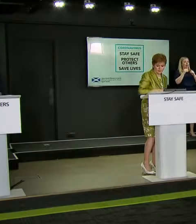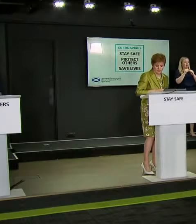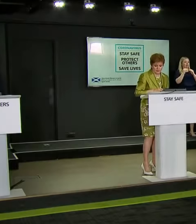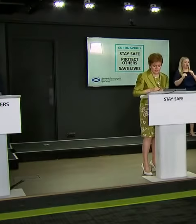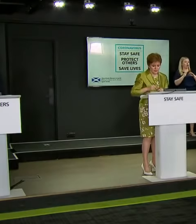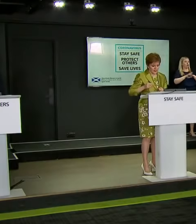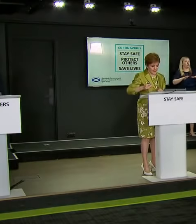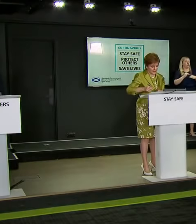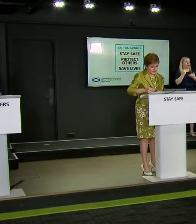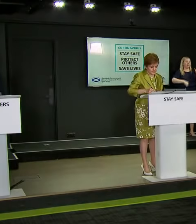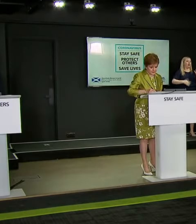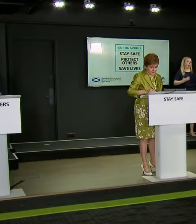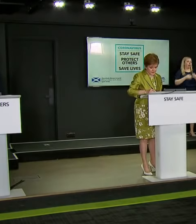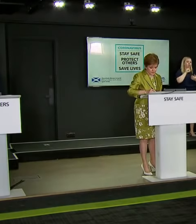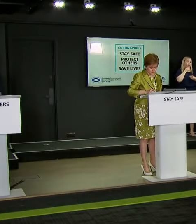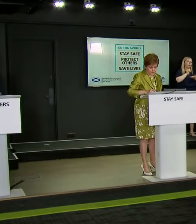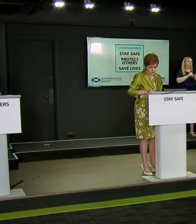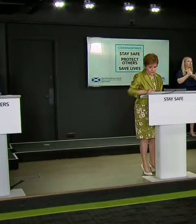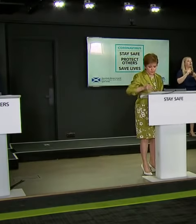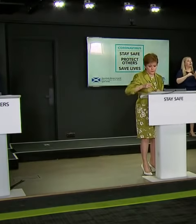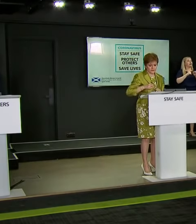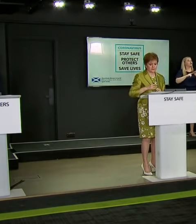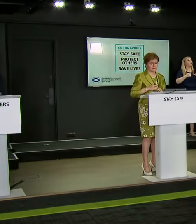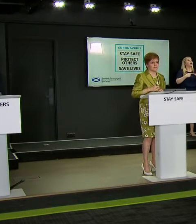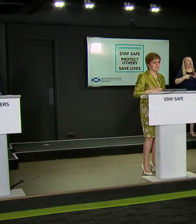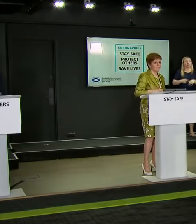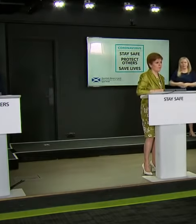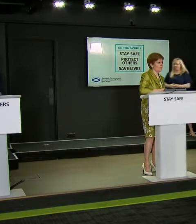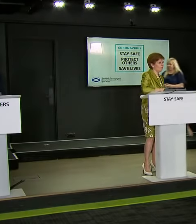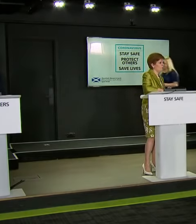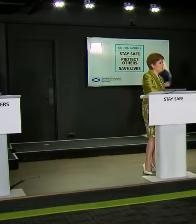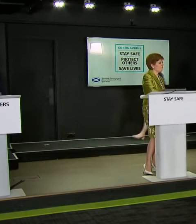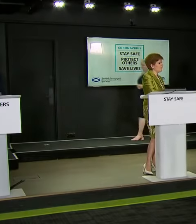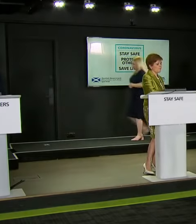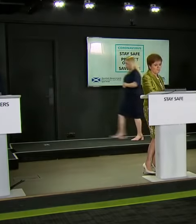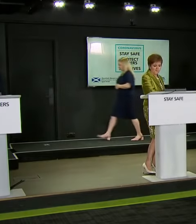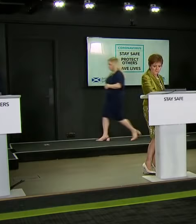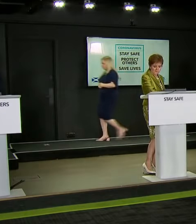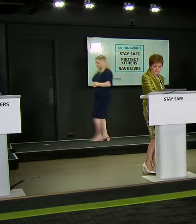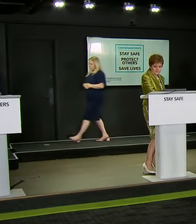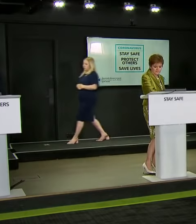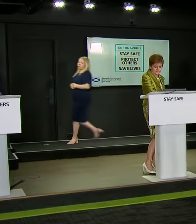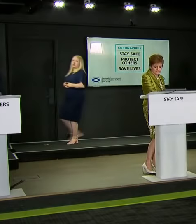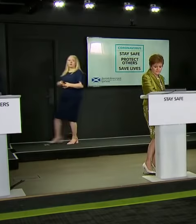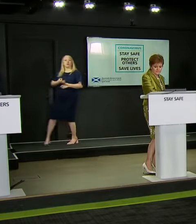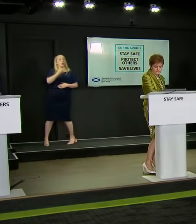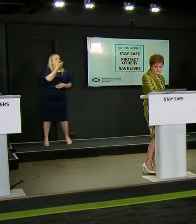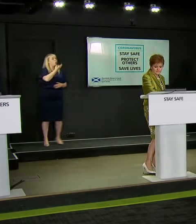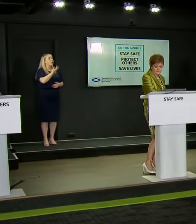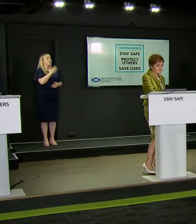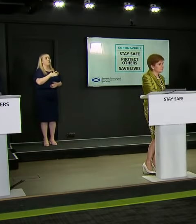Fraser Nicoll from Original 106. Thank you First Minister. Good afternoon to everyone.